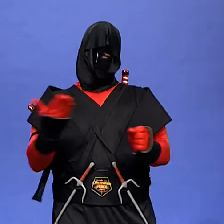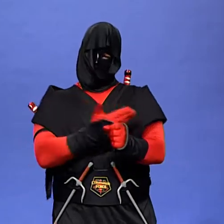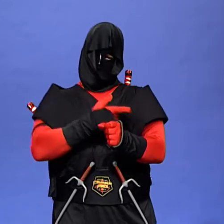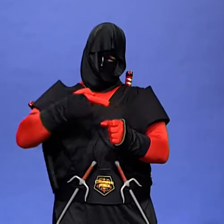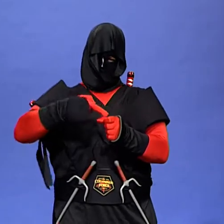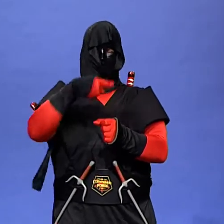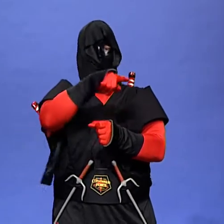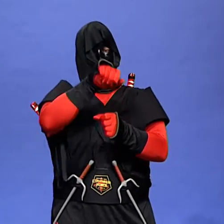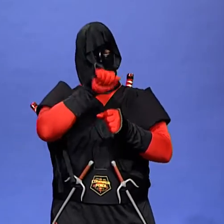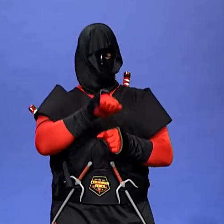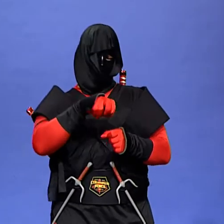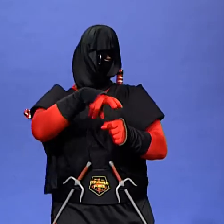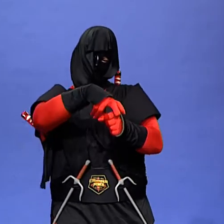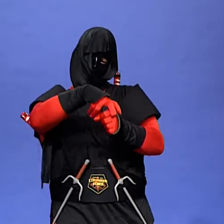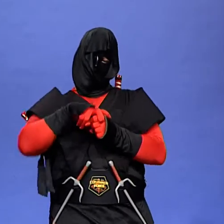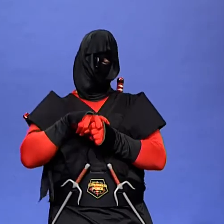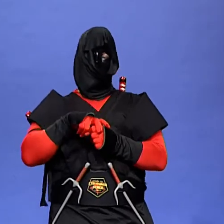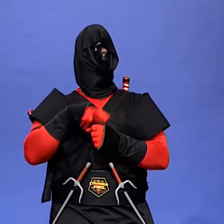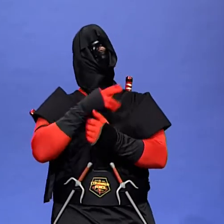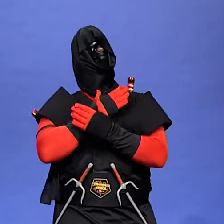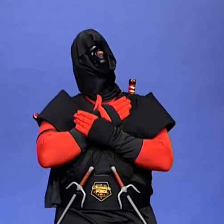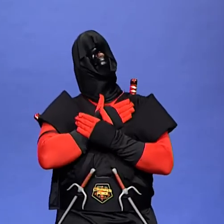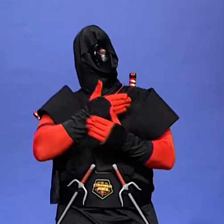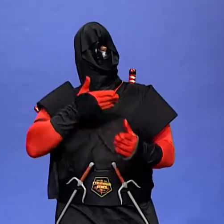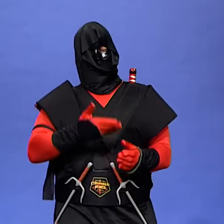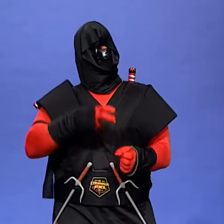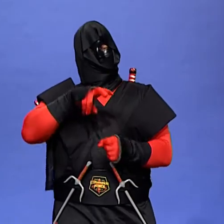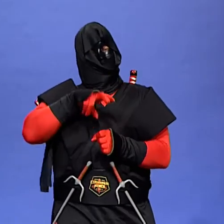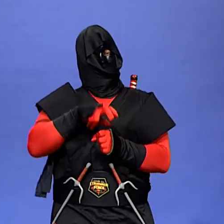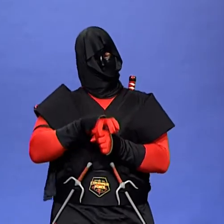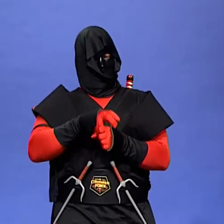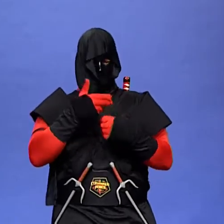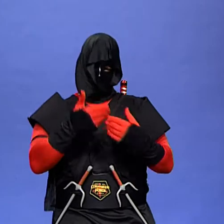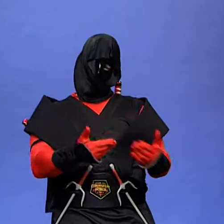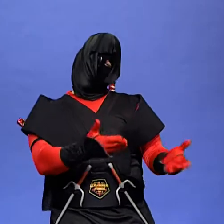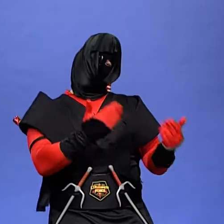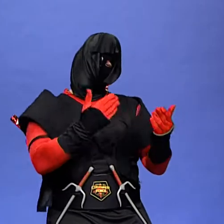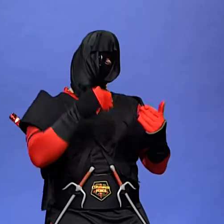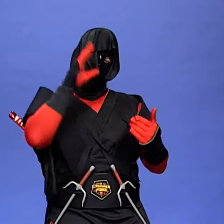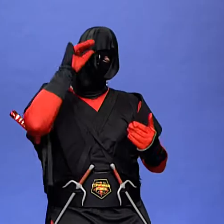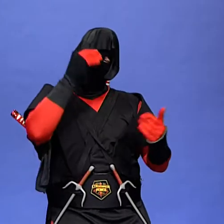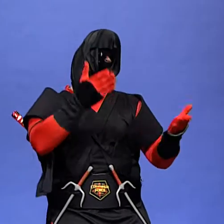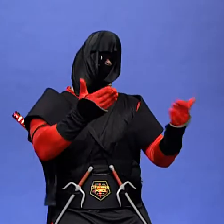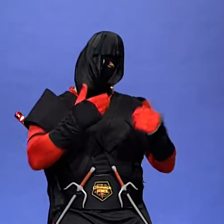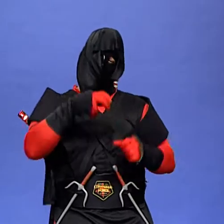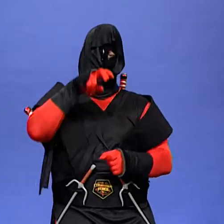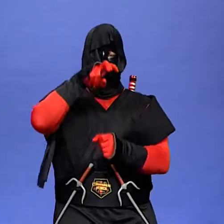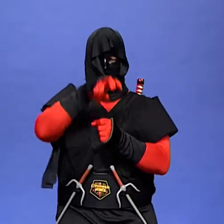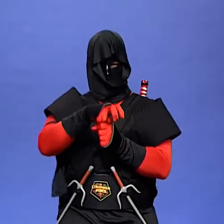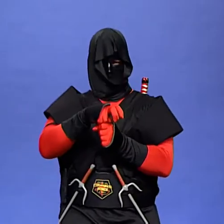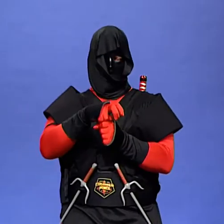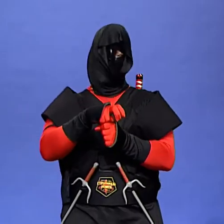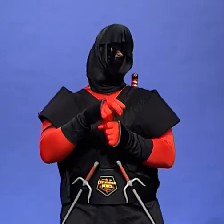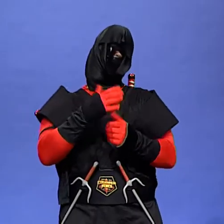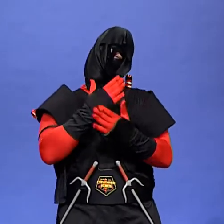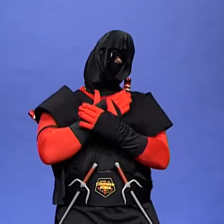resting come boy sit down sit down and rest